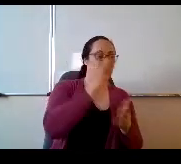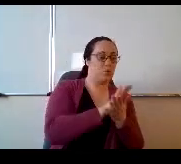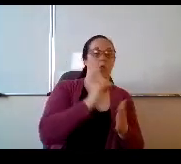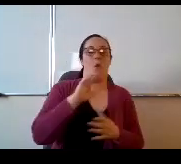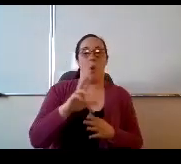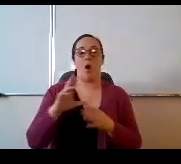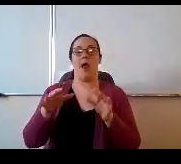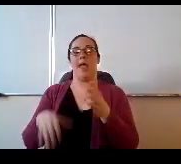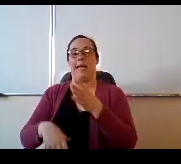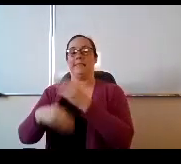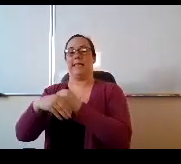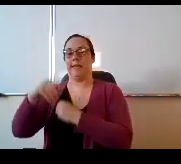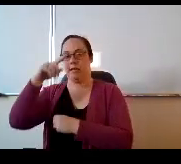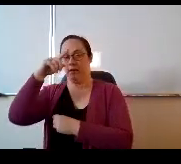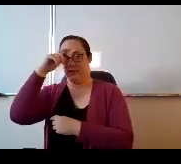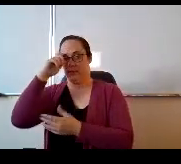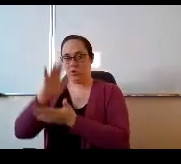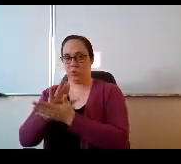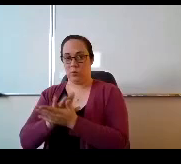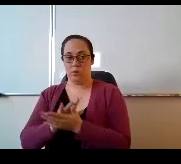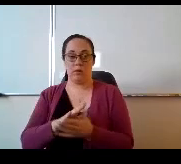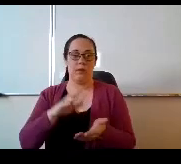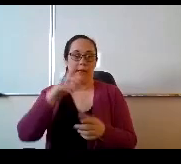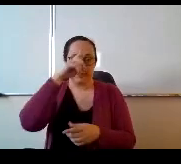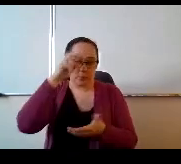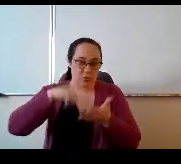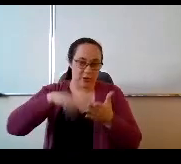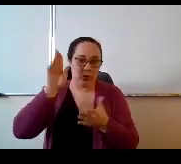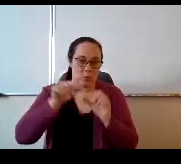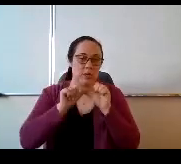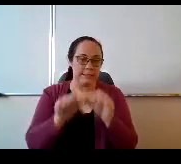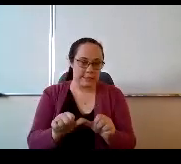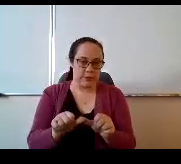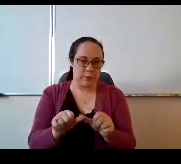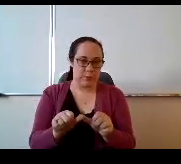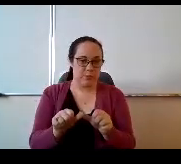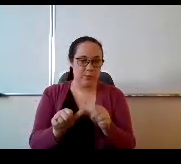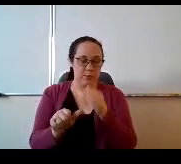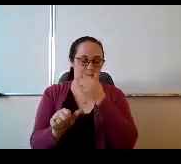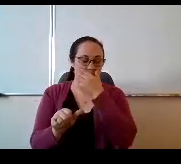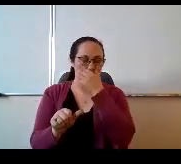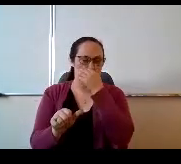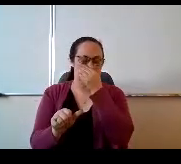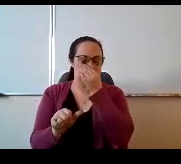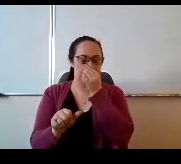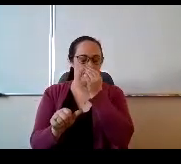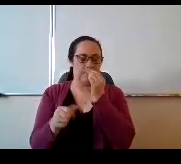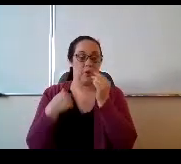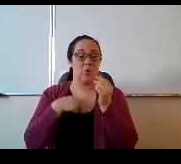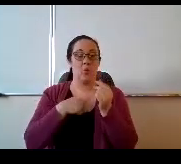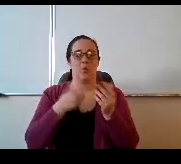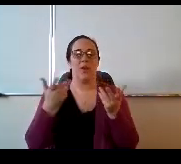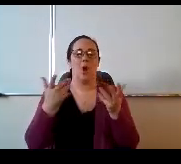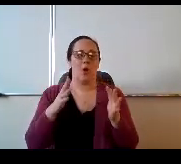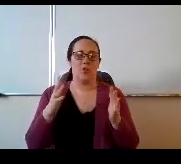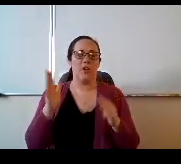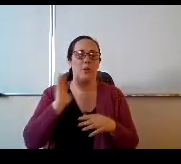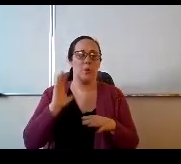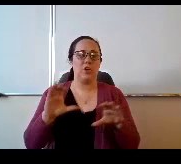Our summer reading will continue. And we'll figure out a way to. I mean, we we already were doing summer school some summer reading